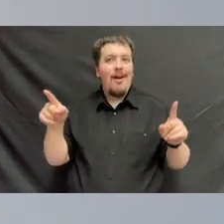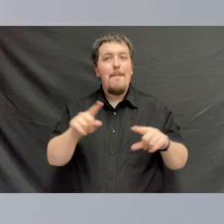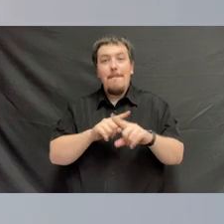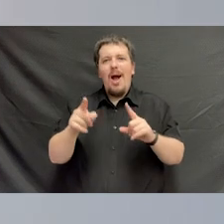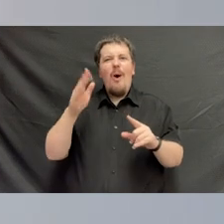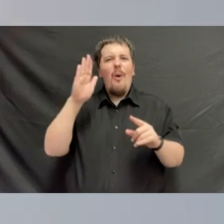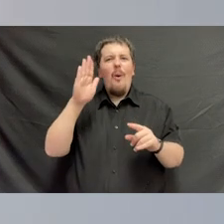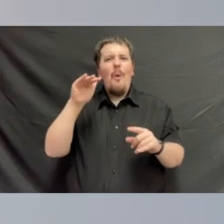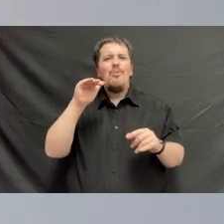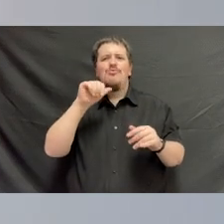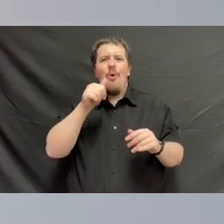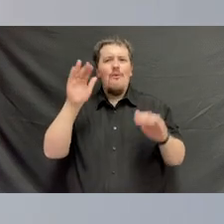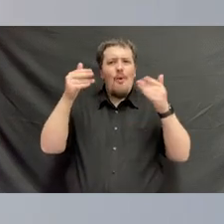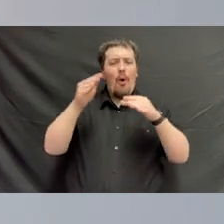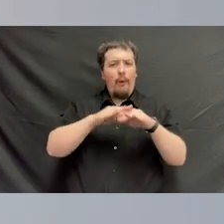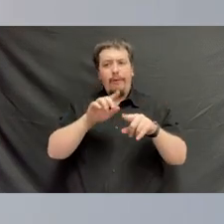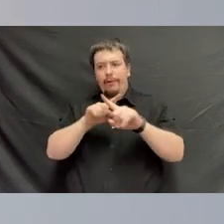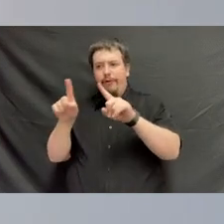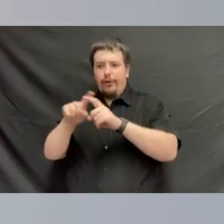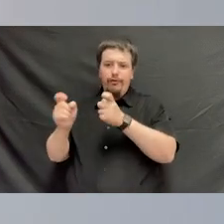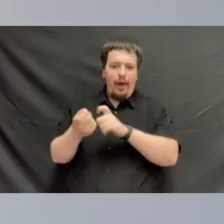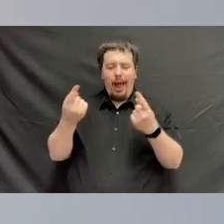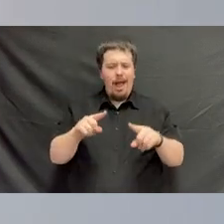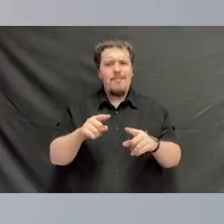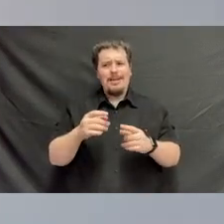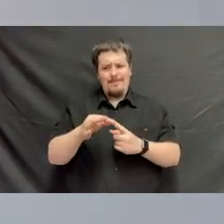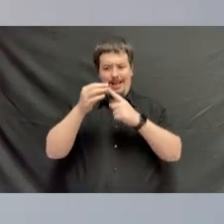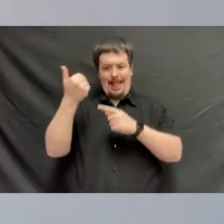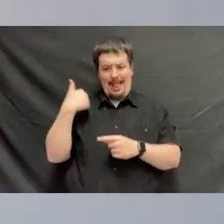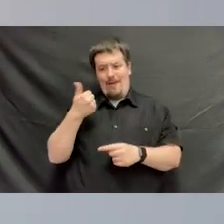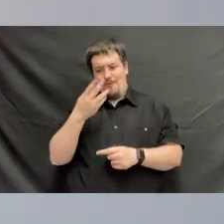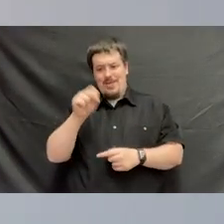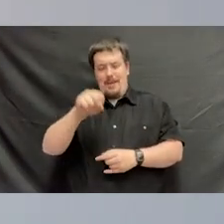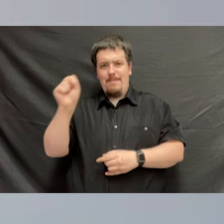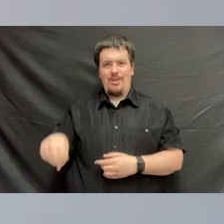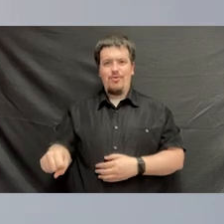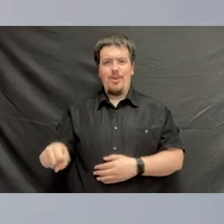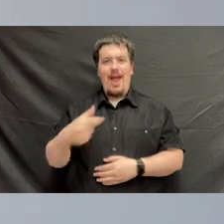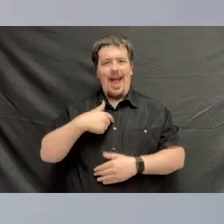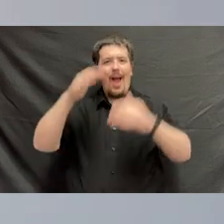I hope that you don't focus on the differences that have occurred especially the last few semesters.